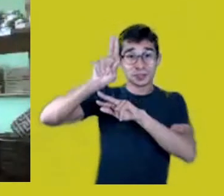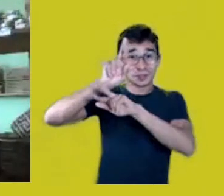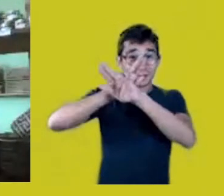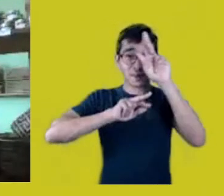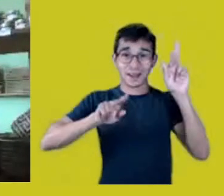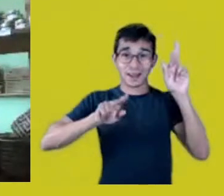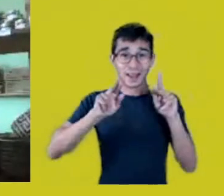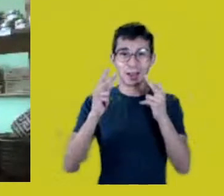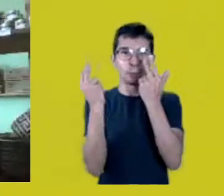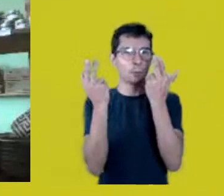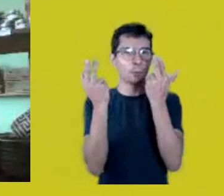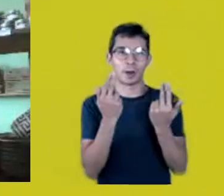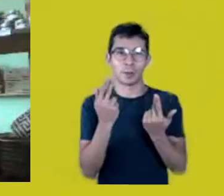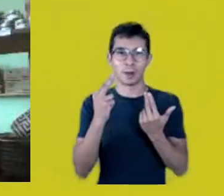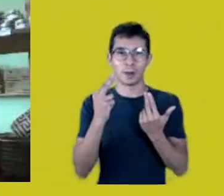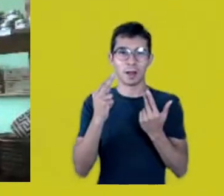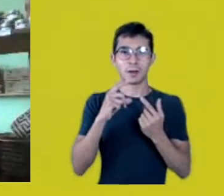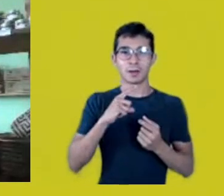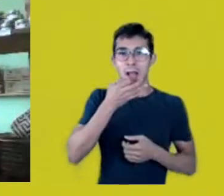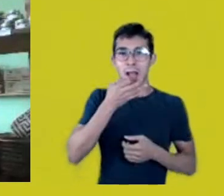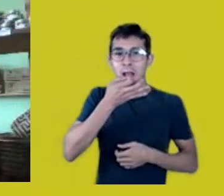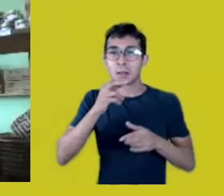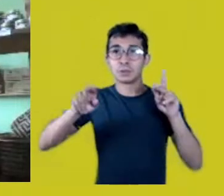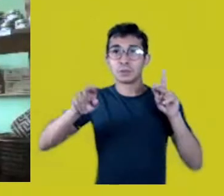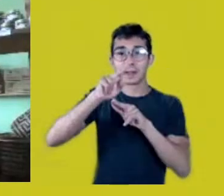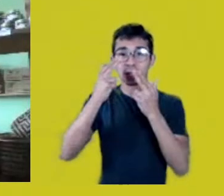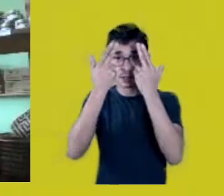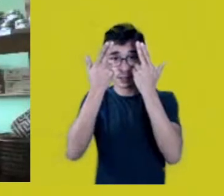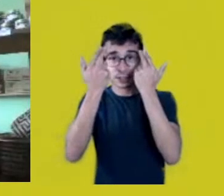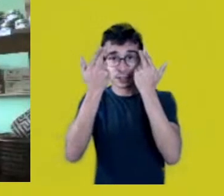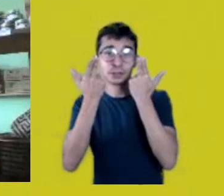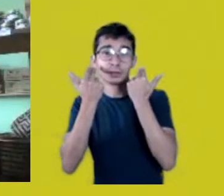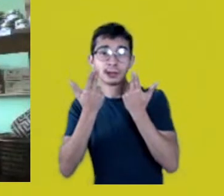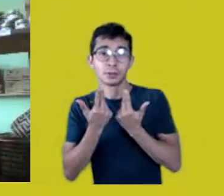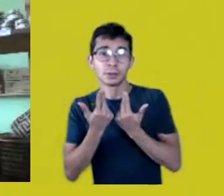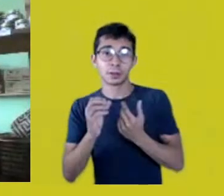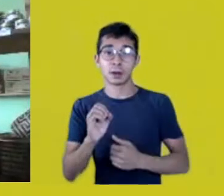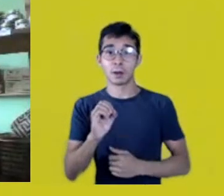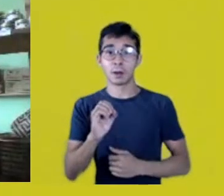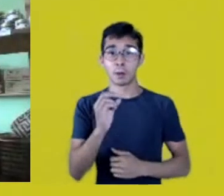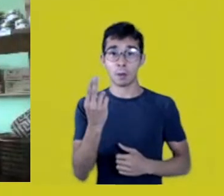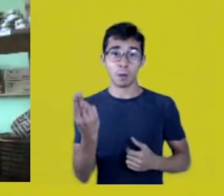or by Native Brazilians or by people who were born in the quilombos